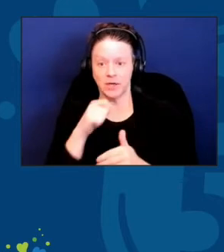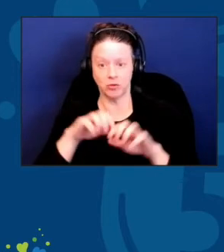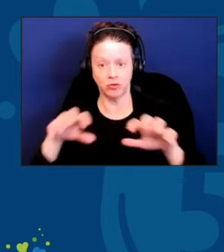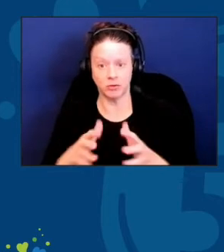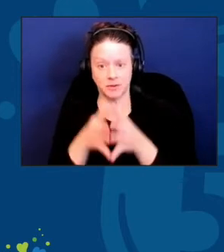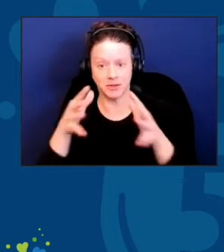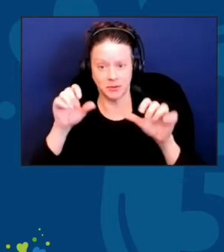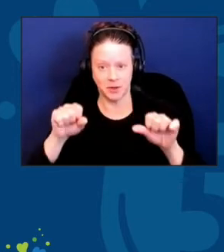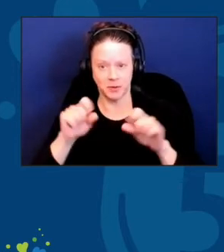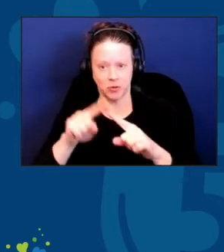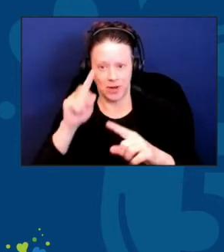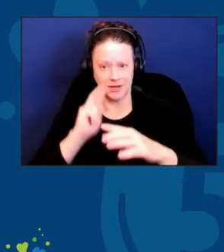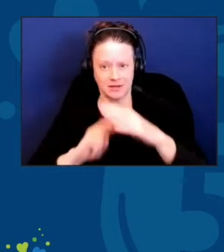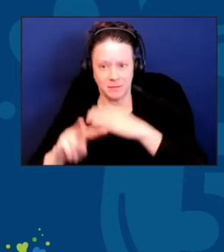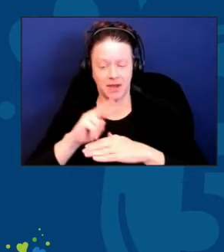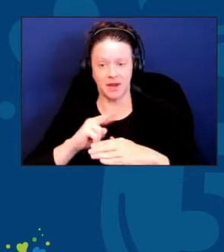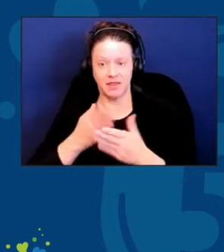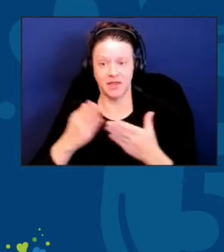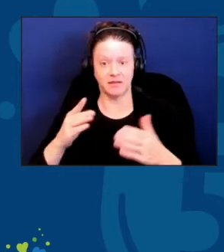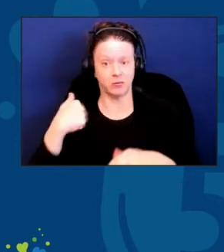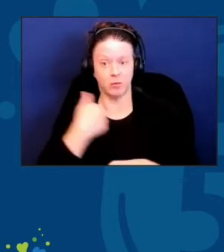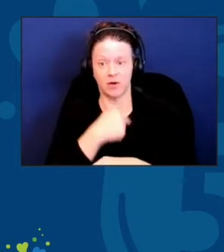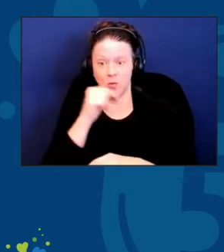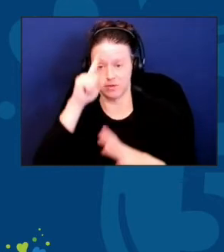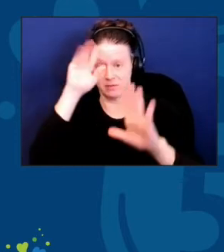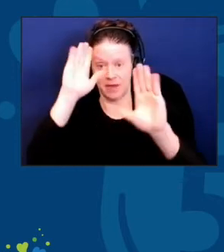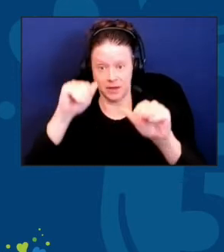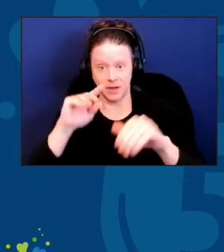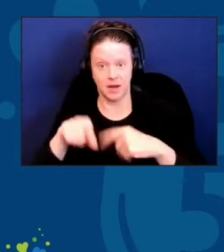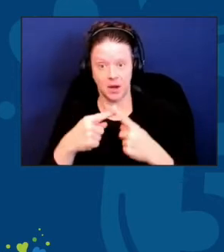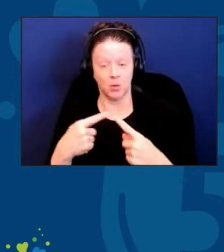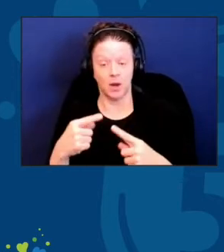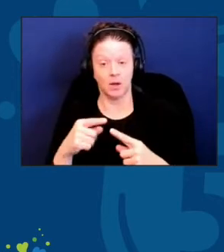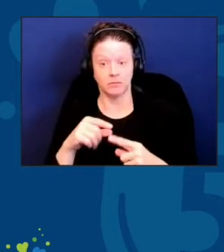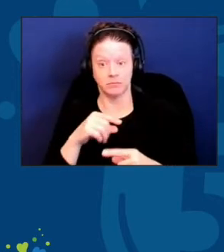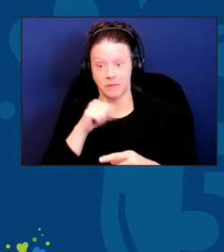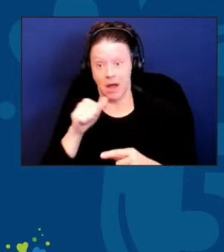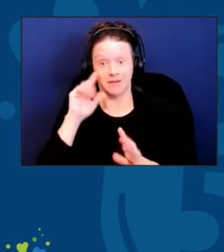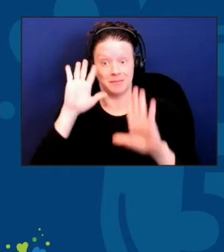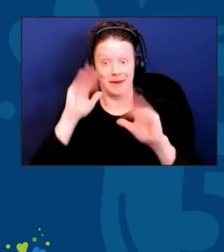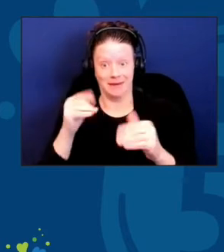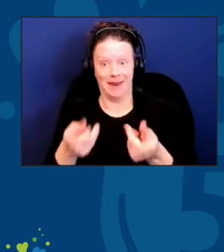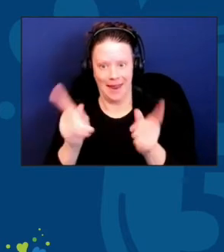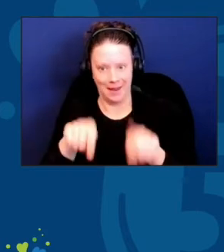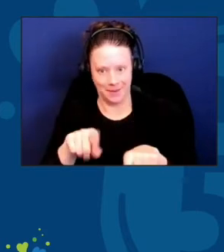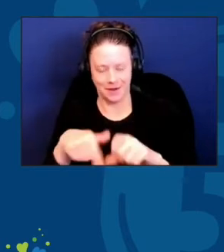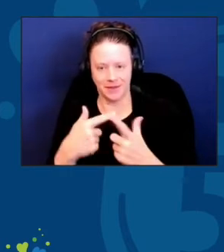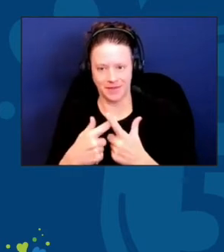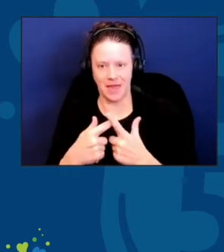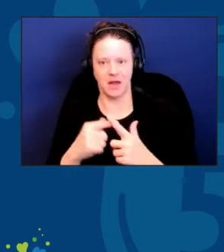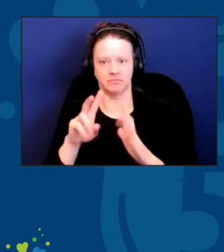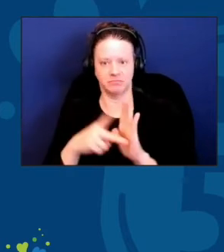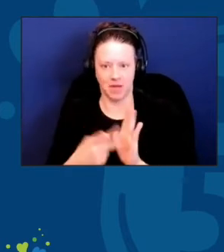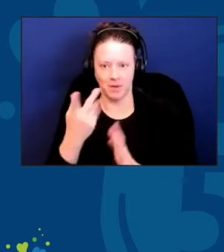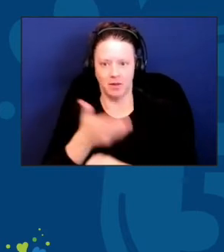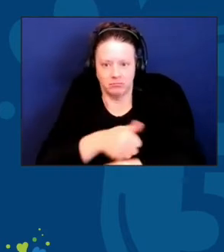And when the unexpected happens, double the efforts to make order from the disorder that it creates in your life. Kathy?